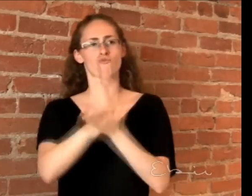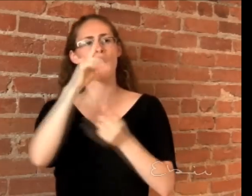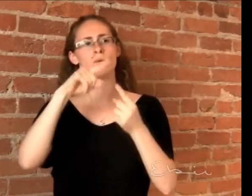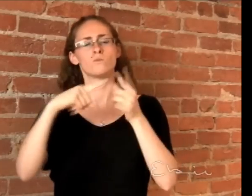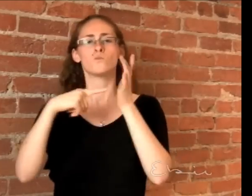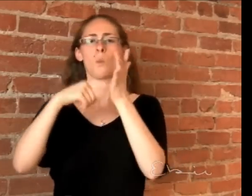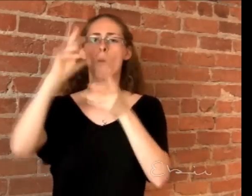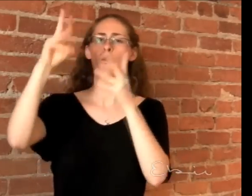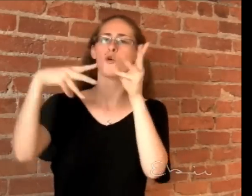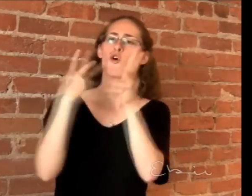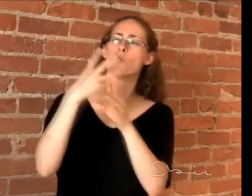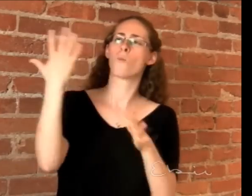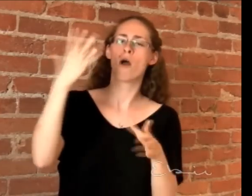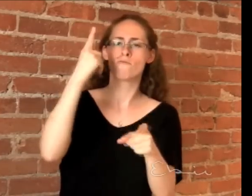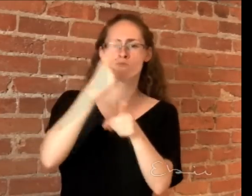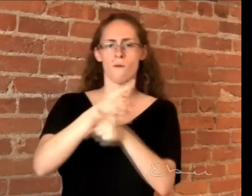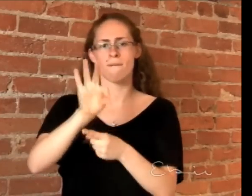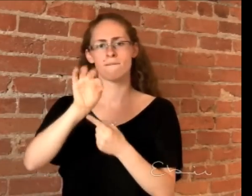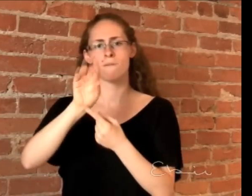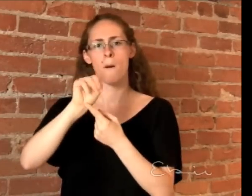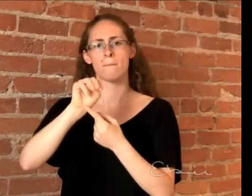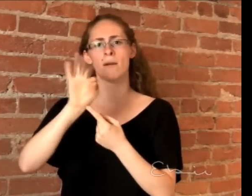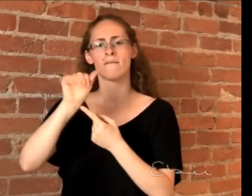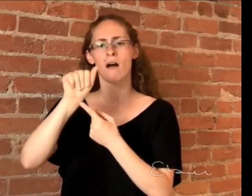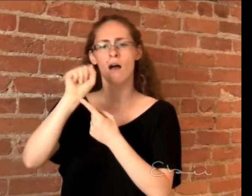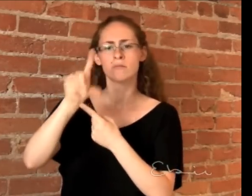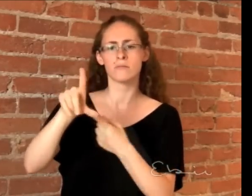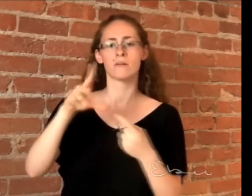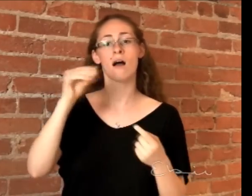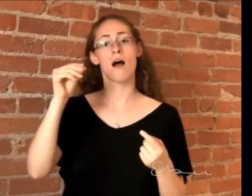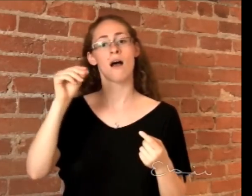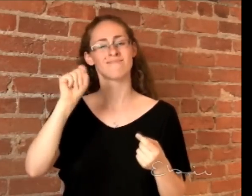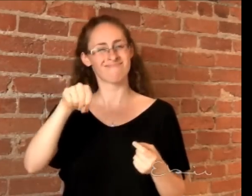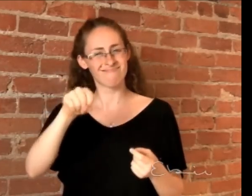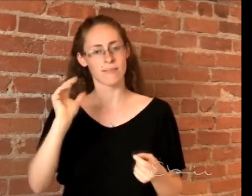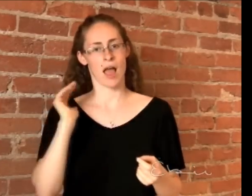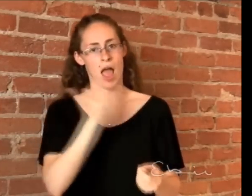privilege to show the right form of ASL for the world to see and understand. 0:03:47.000,0:03:41.000 ASL as a visual language is our Deaf gain in this world.